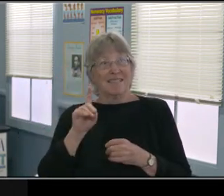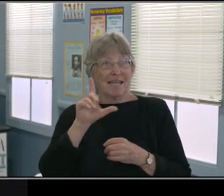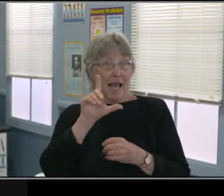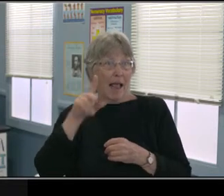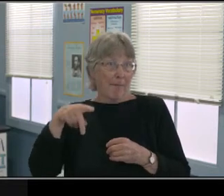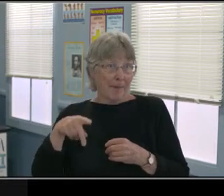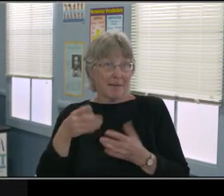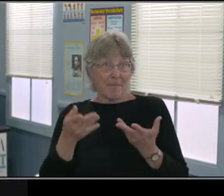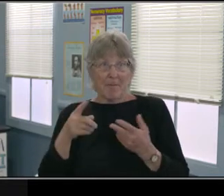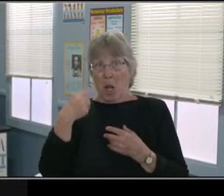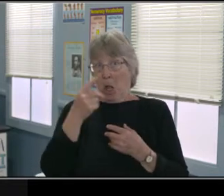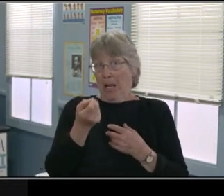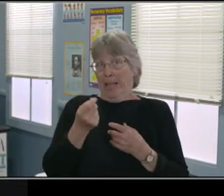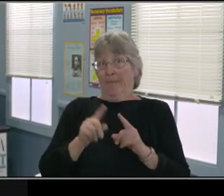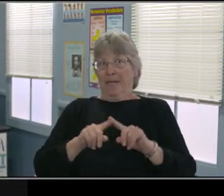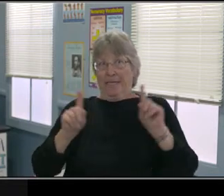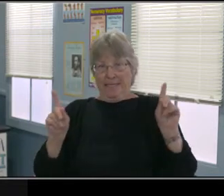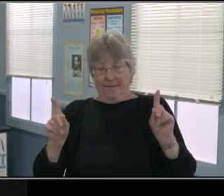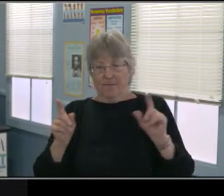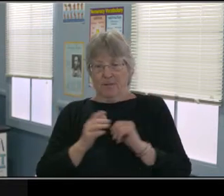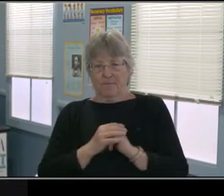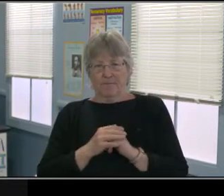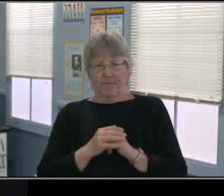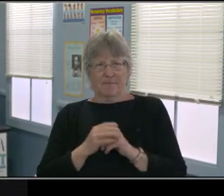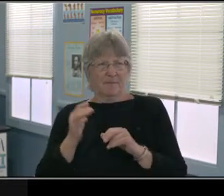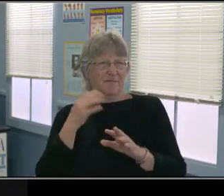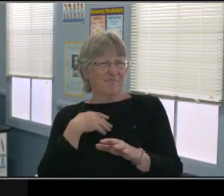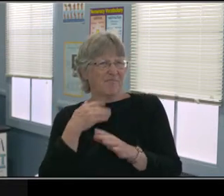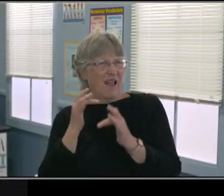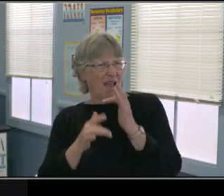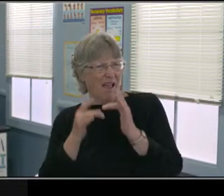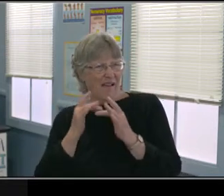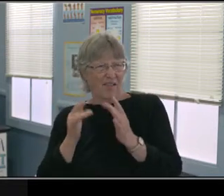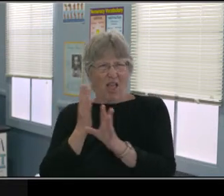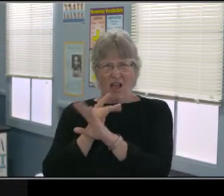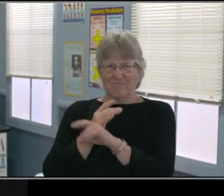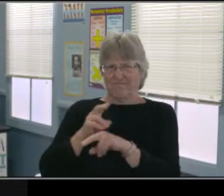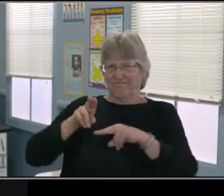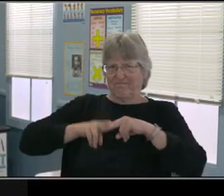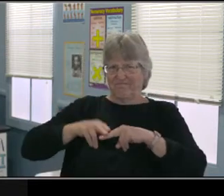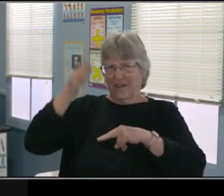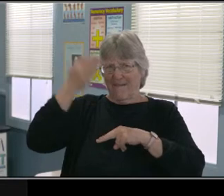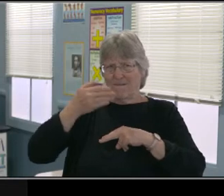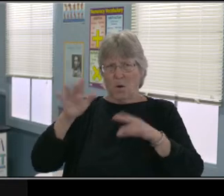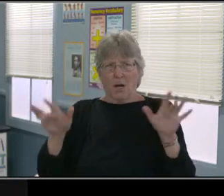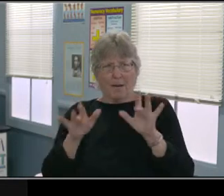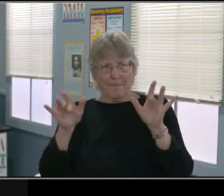But now you can think about that top section is that information that we talked about, the statement.